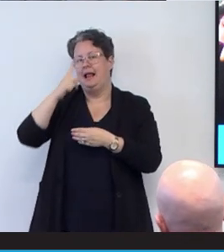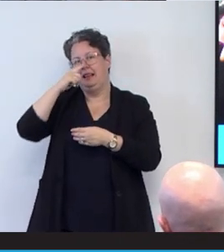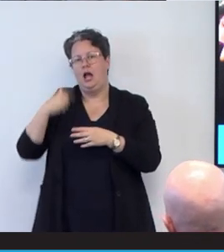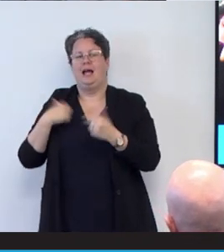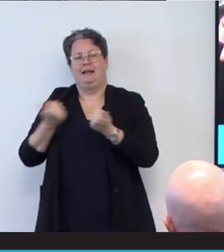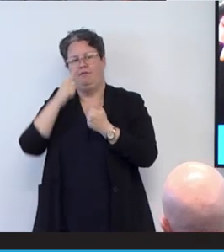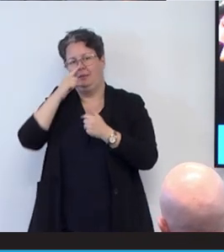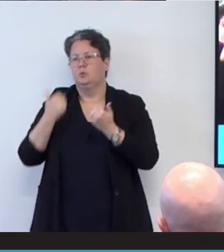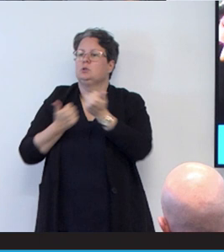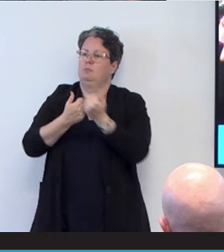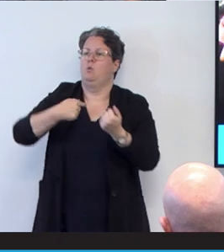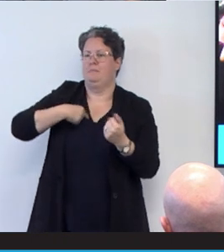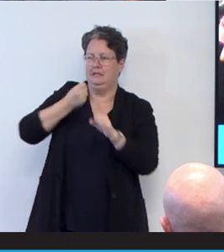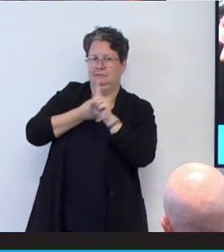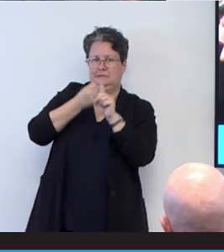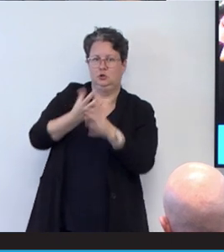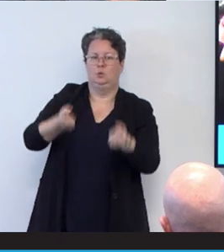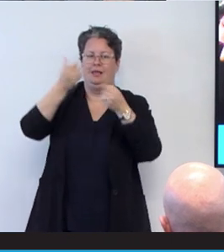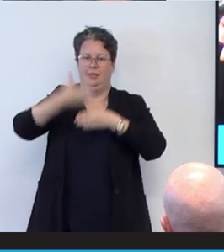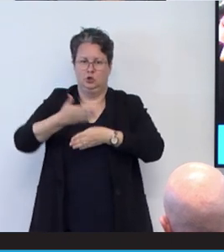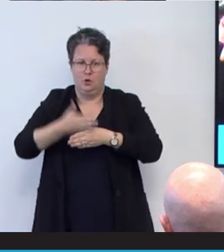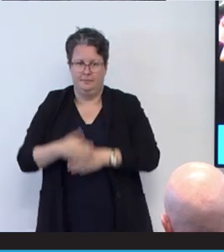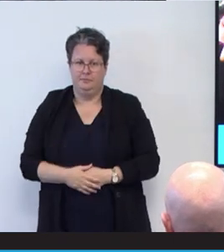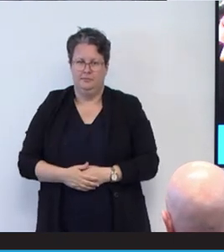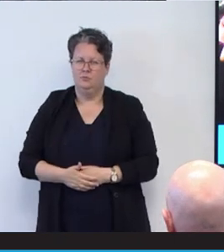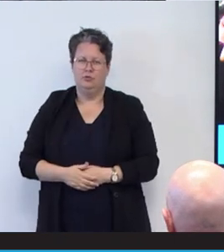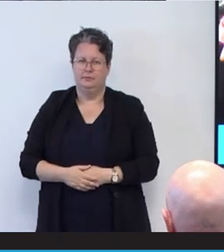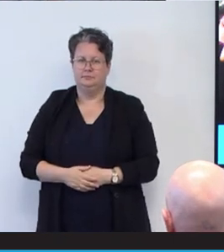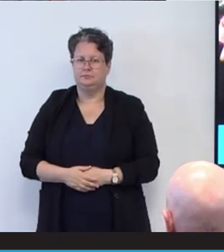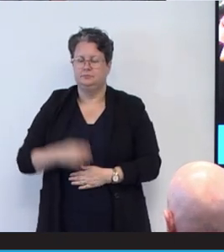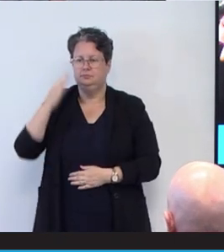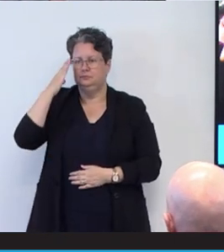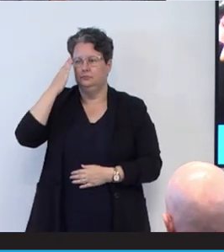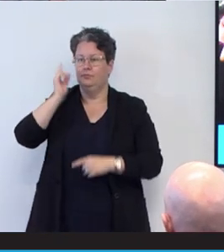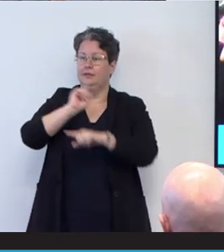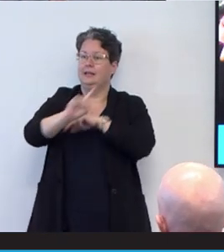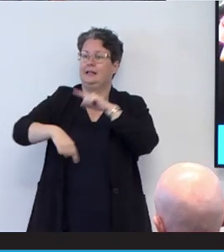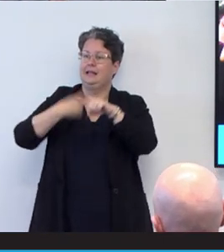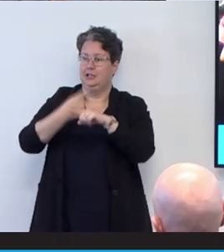I got the job and here we are. Next year I'll be going to my eighth year as